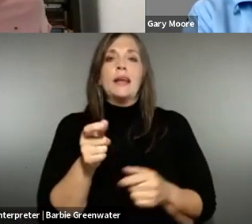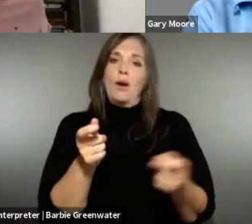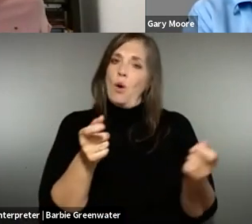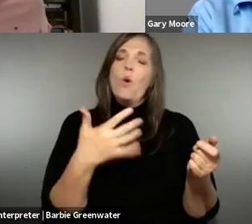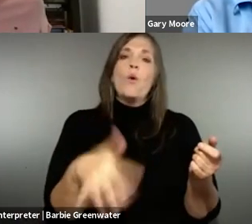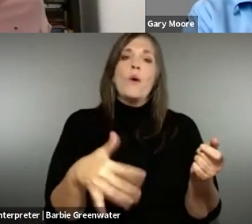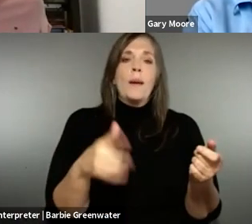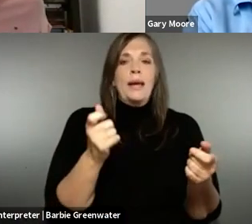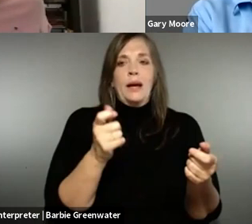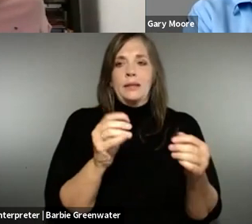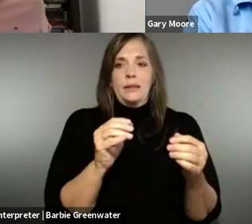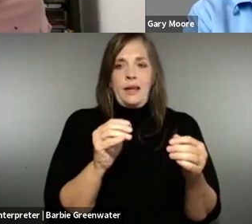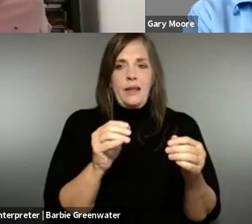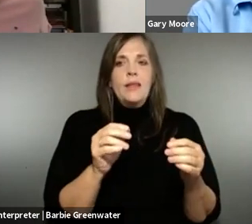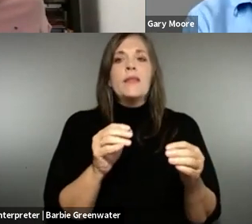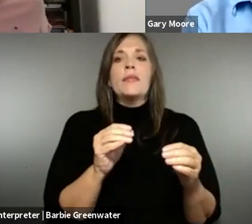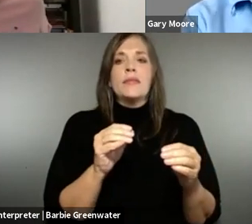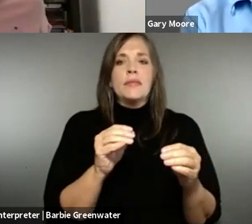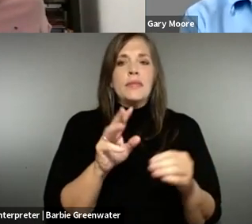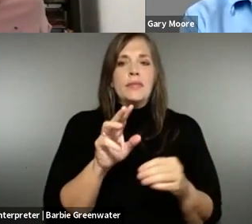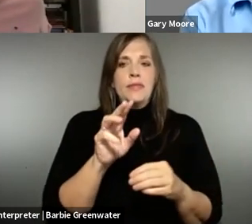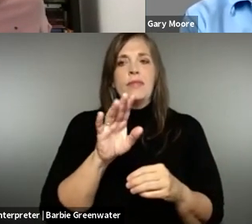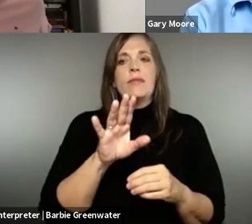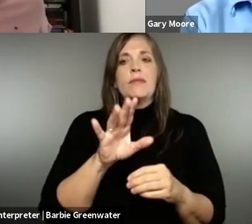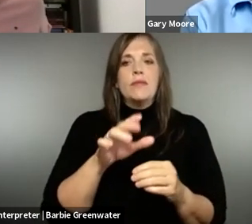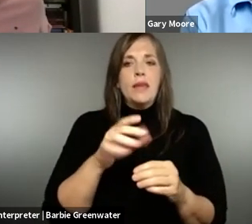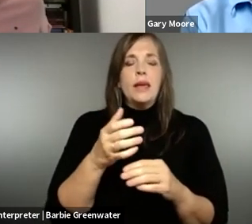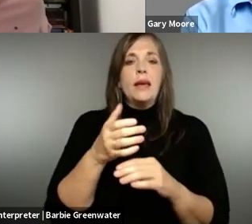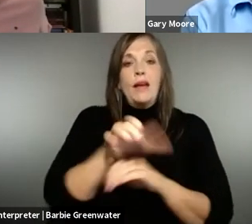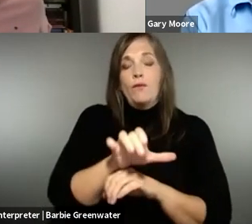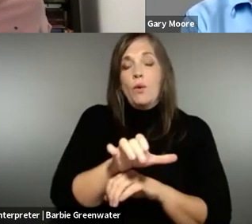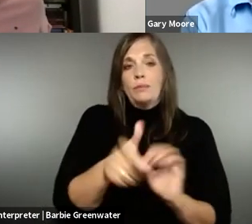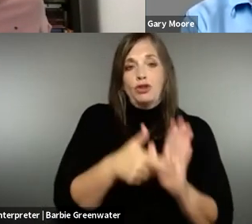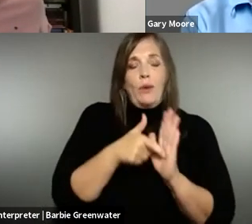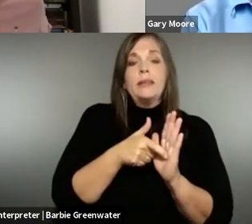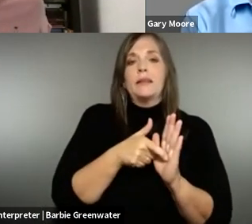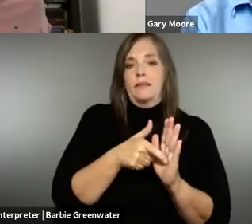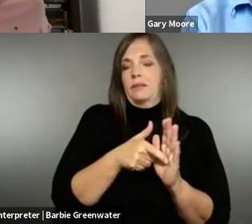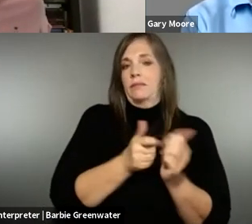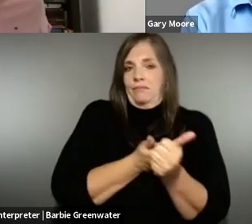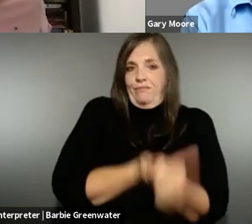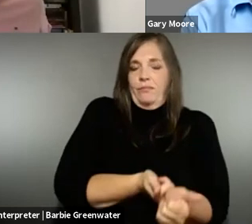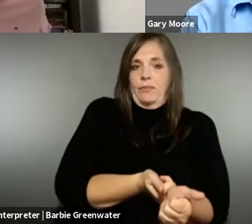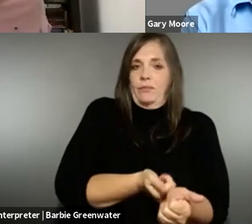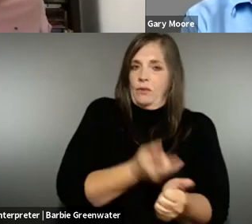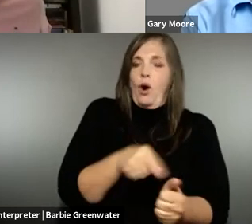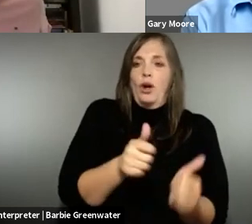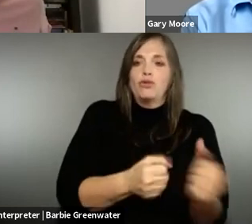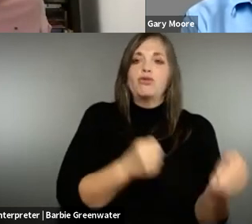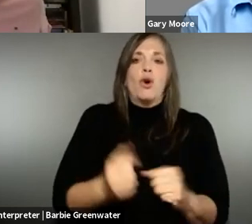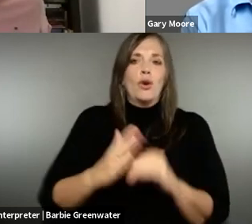web directive and the reason is the enforcement directive in the accessibility act is definitely stroppinger than